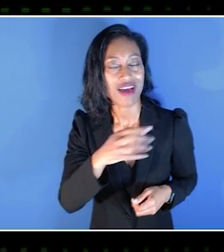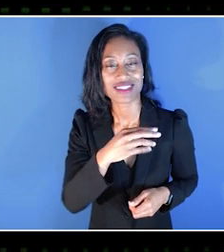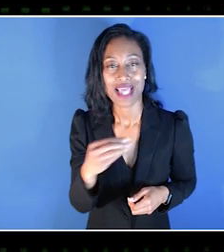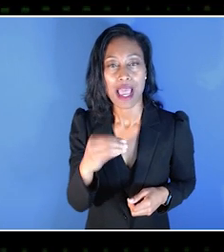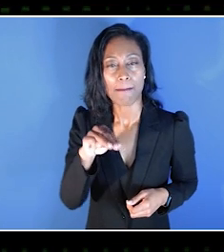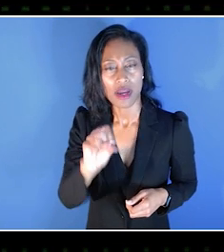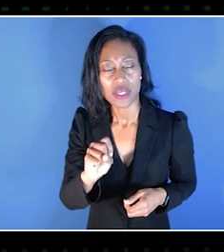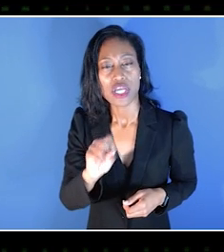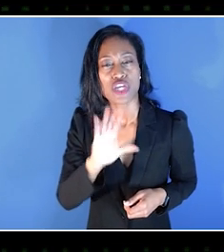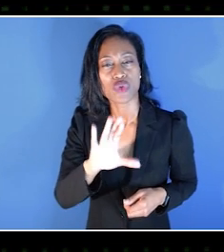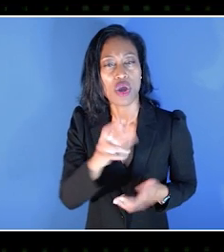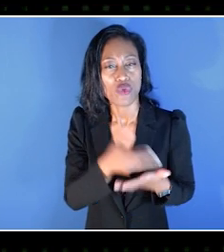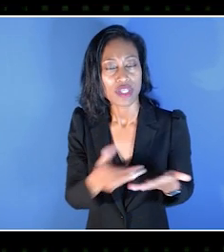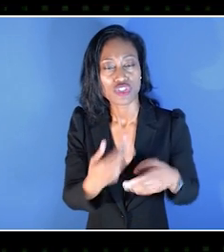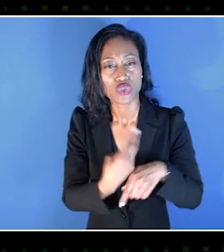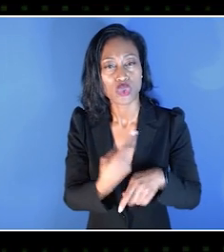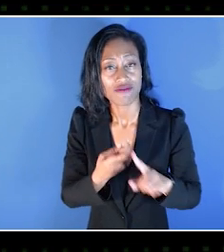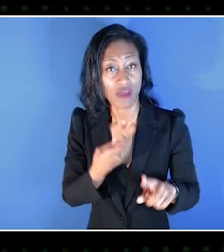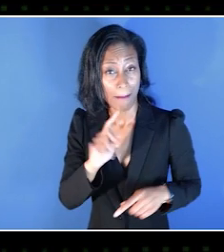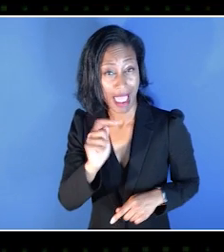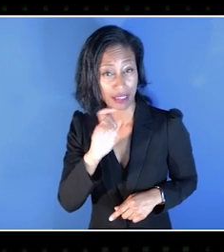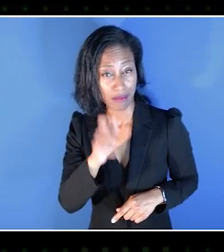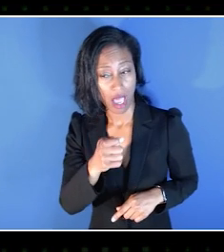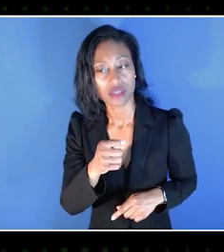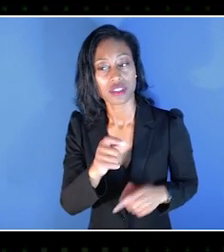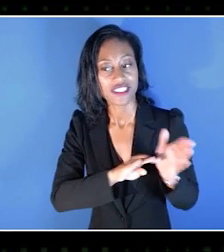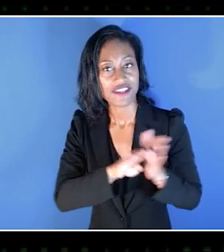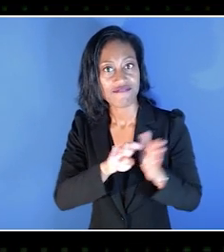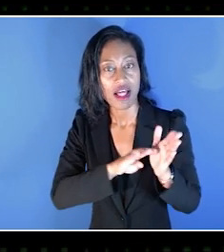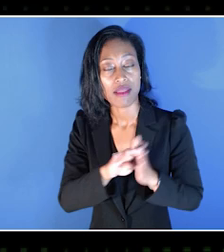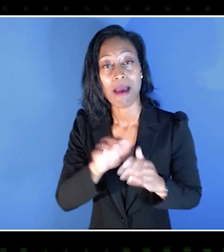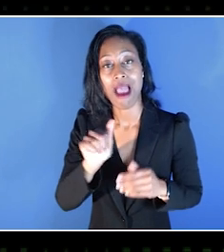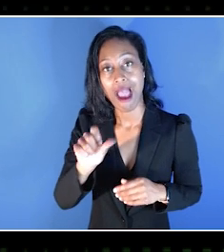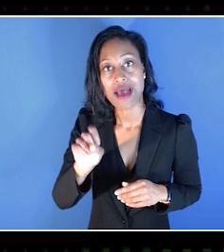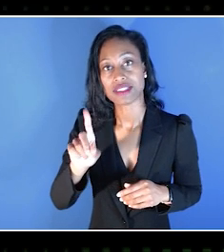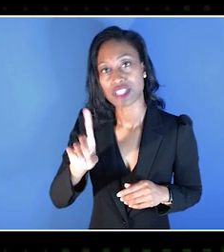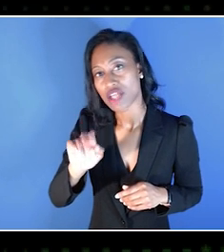what resources did you use from Xbox in helping to develop As Dusk Falls?